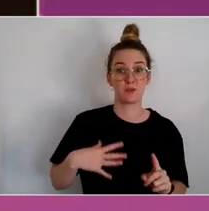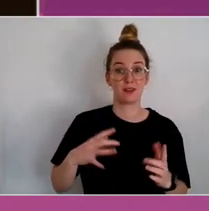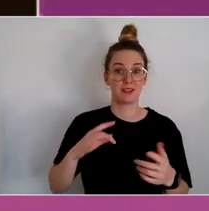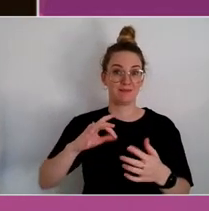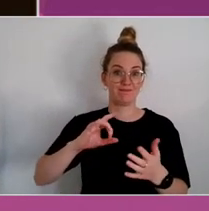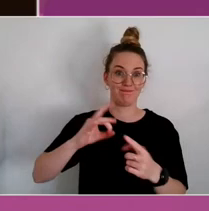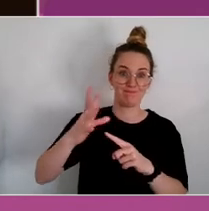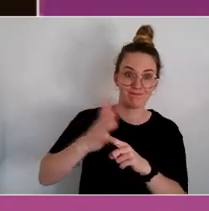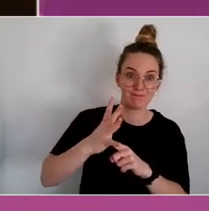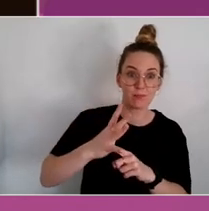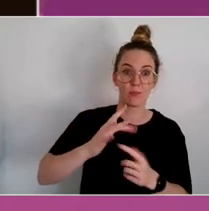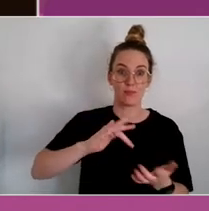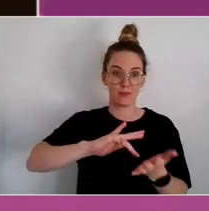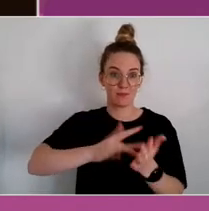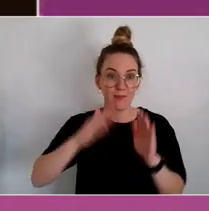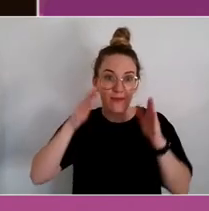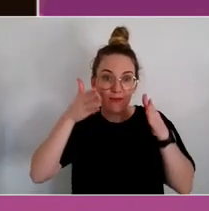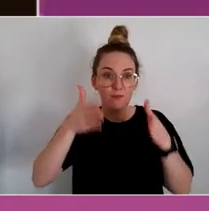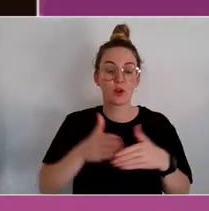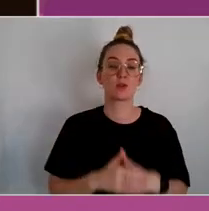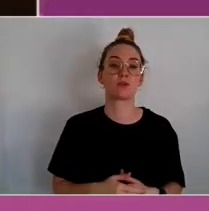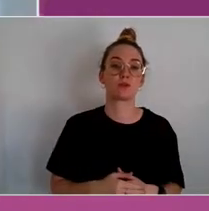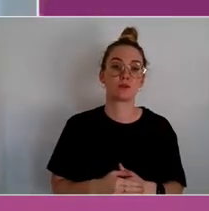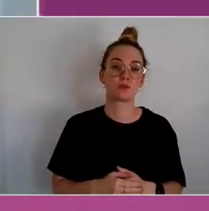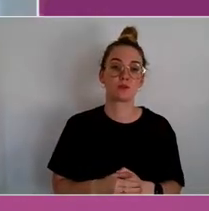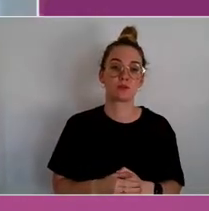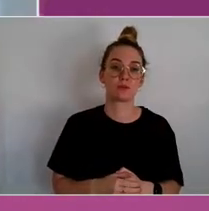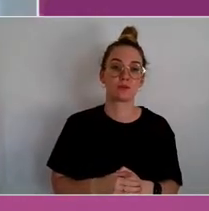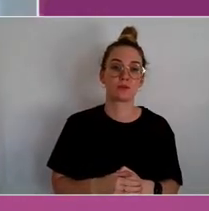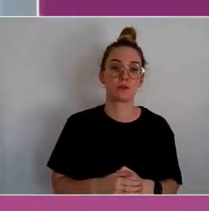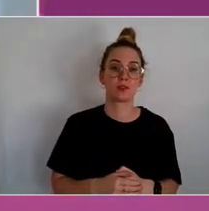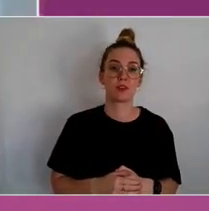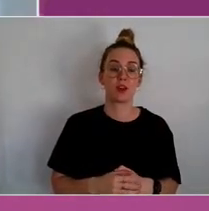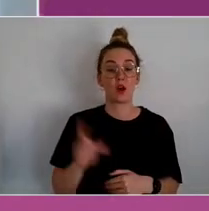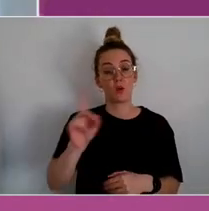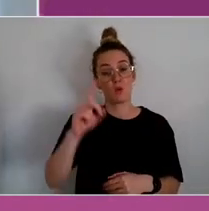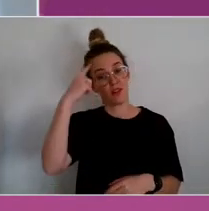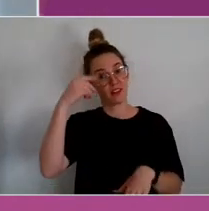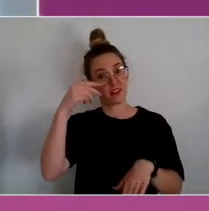What the problem has been, the people making these policies are non-Indigenous peoples.